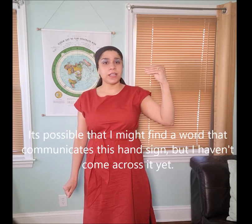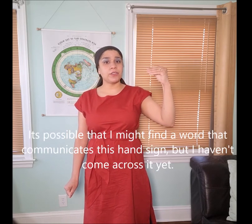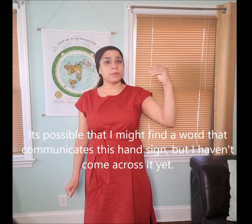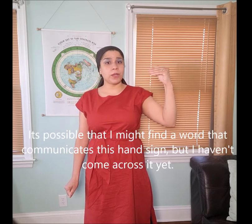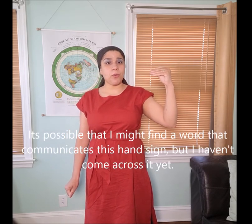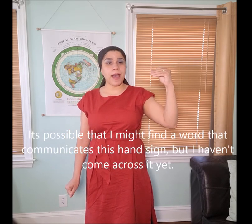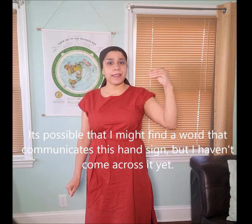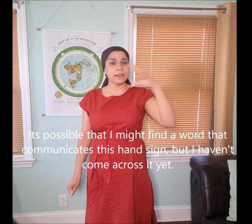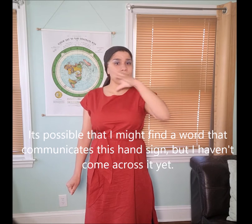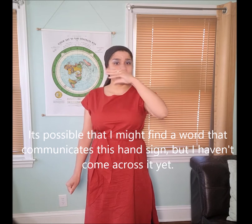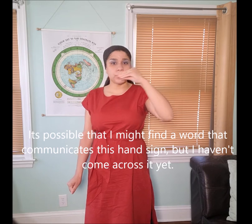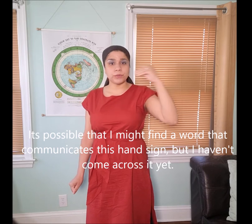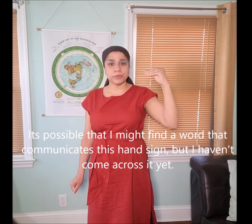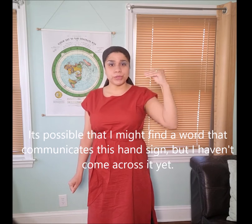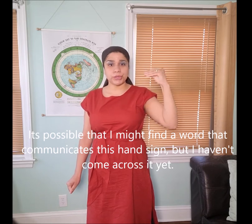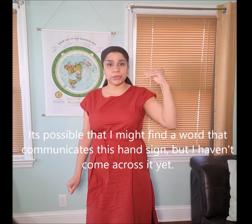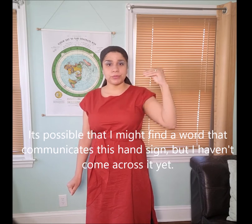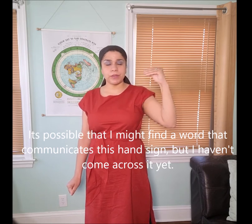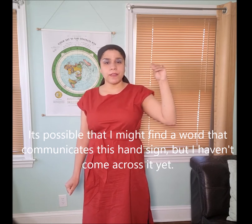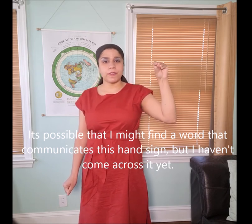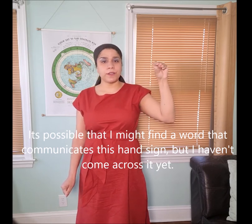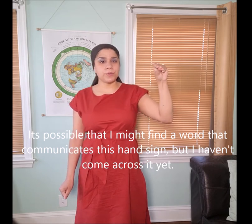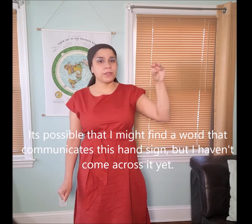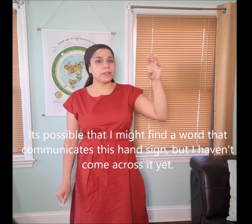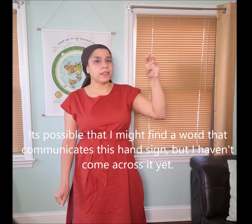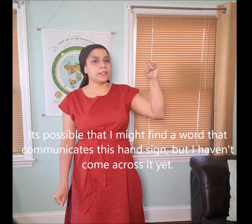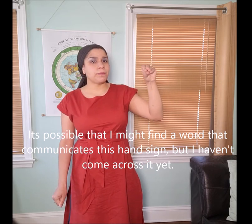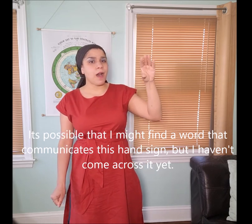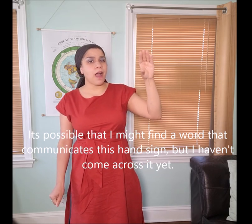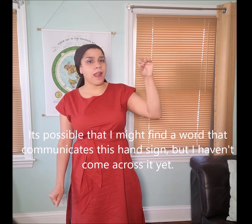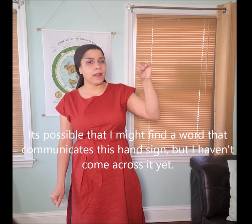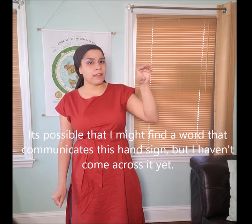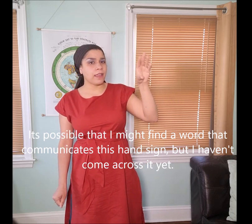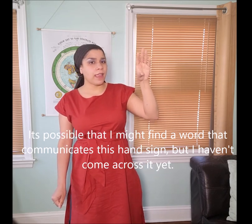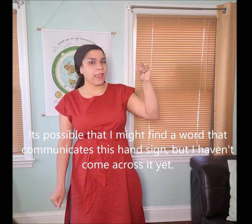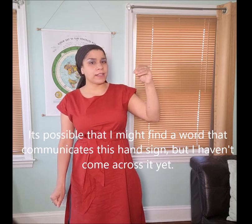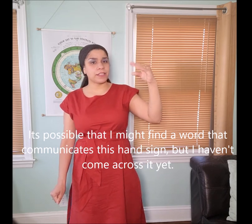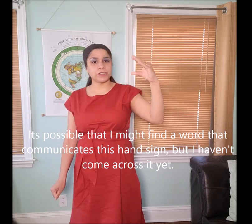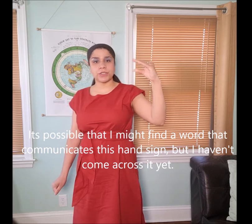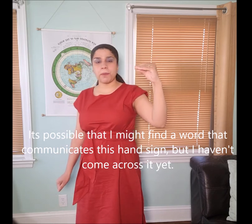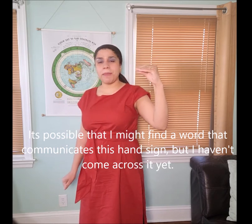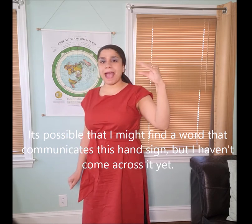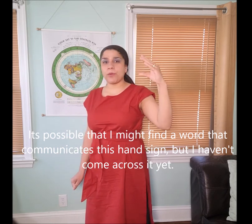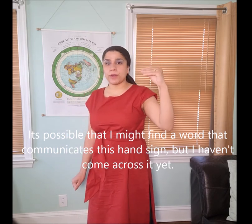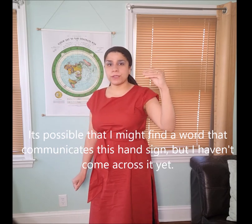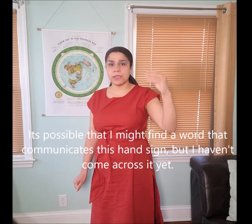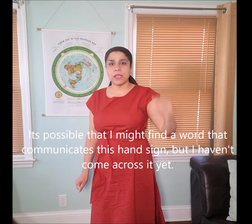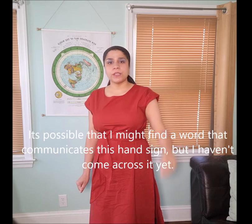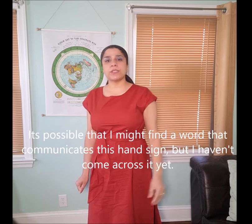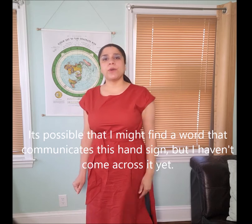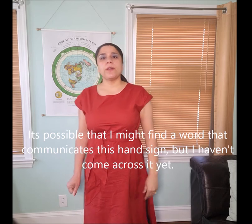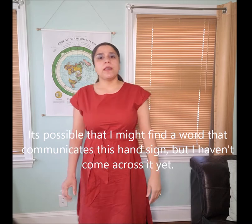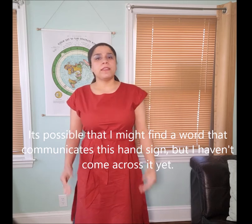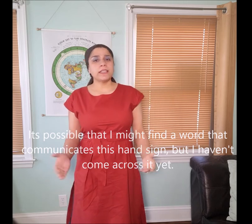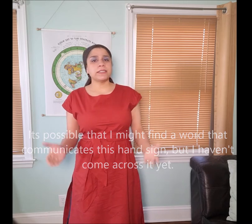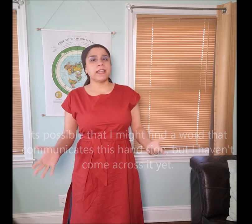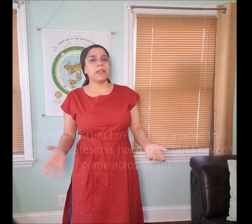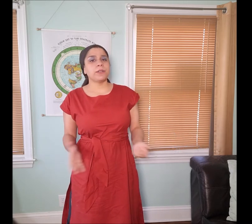you to be quiet or to shh, they're doing the “𐤃𐤁𐤓 dabar” hand gesture backwards. so this language